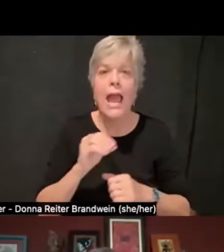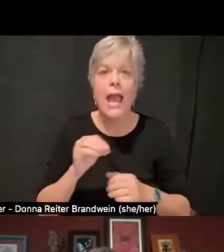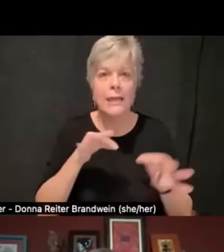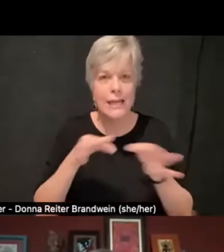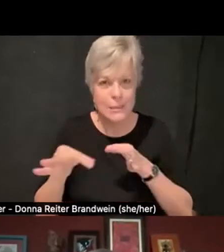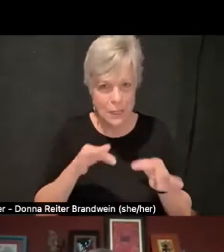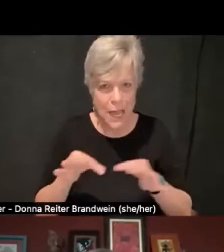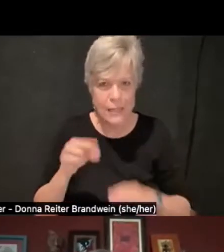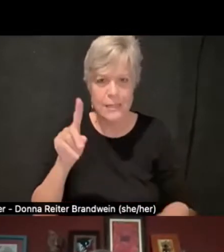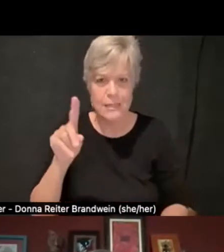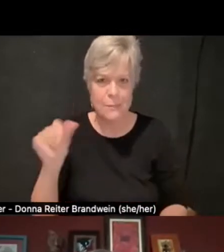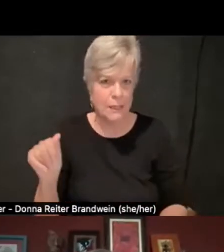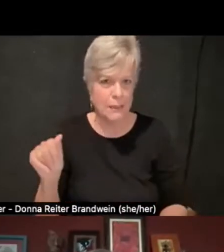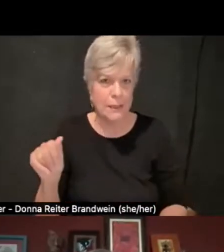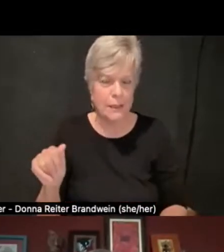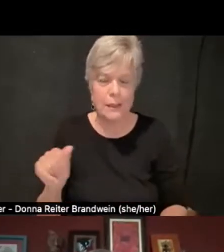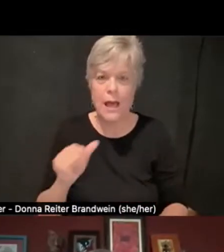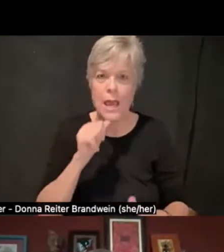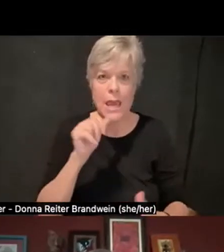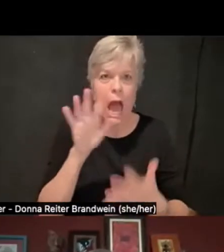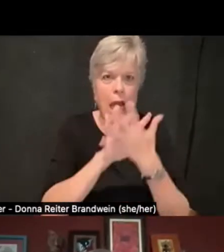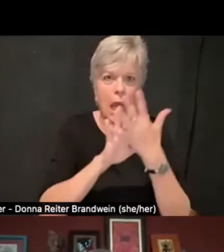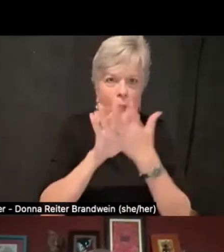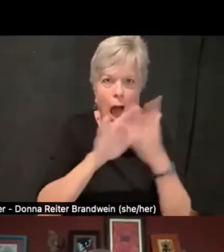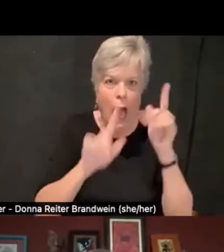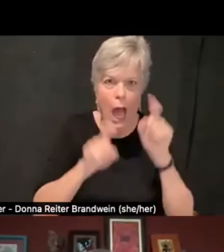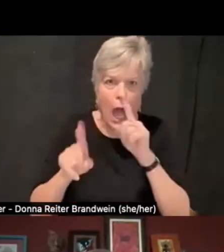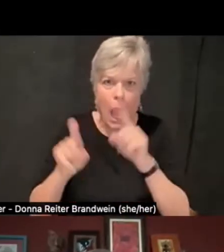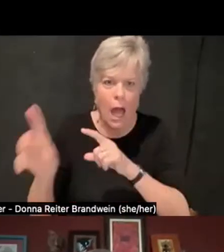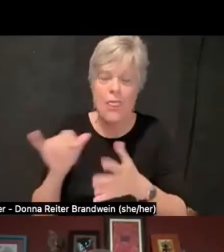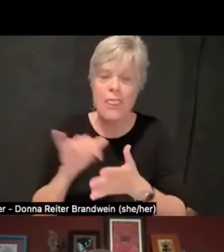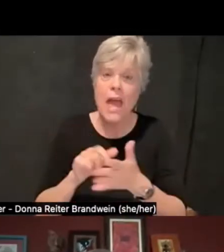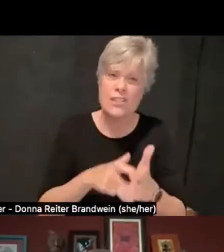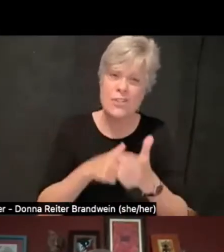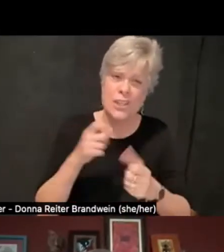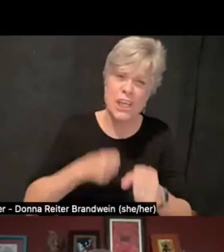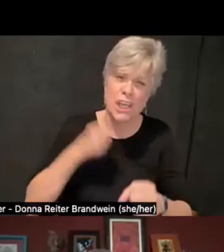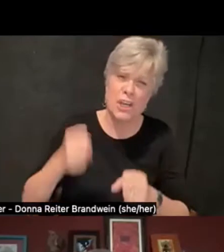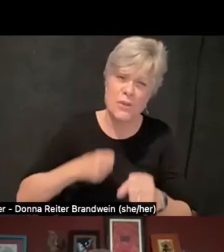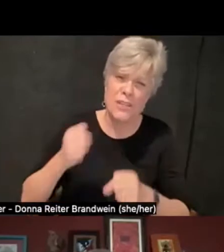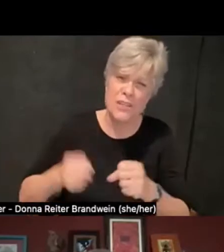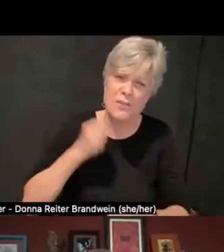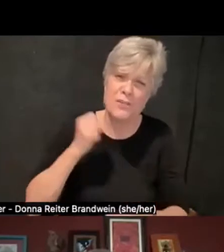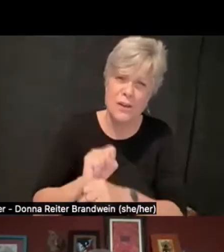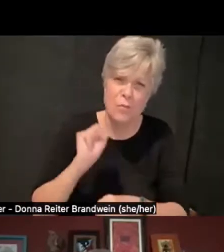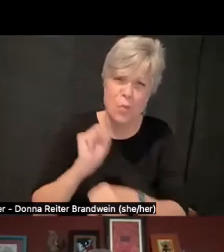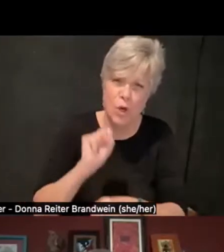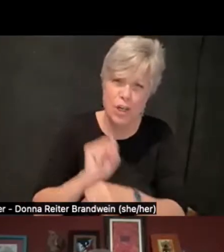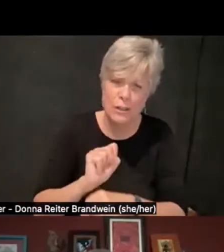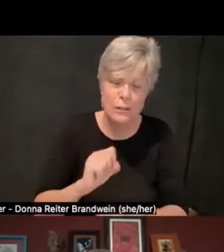and that was just years and years of work because we, you know, really had a culture